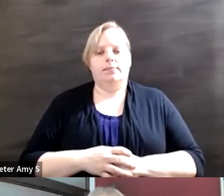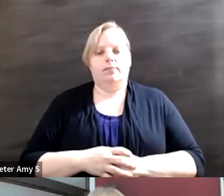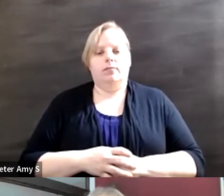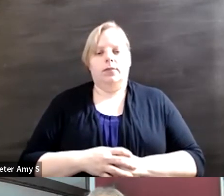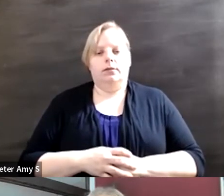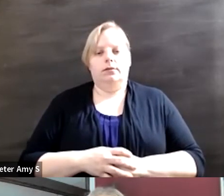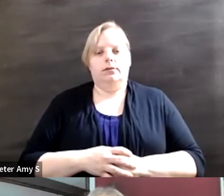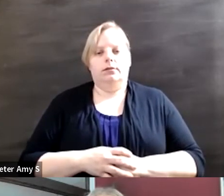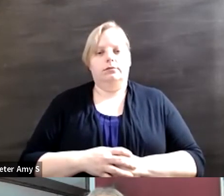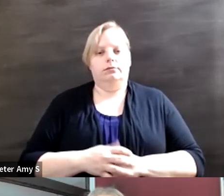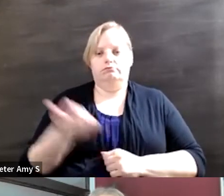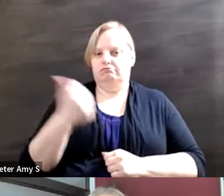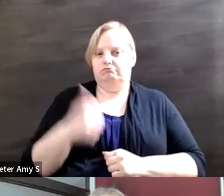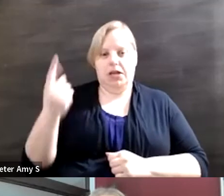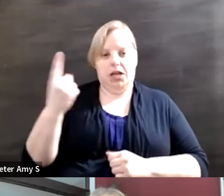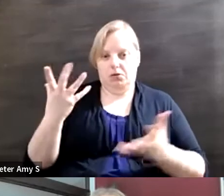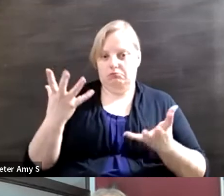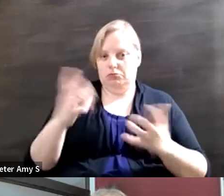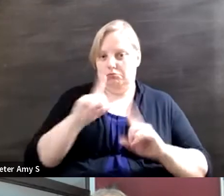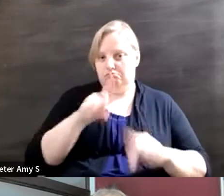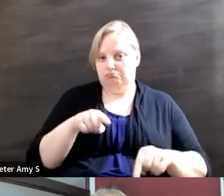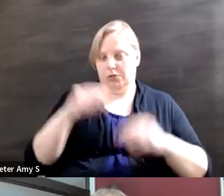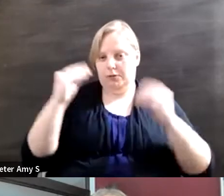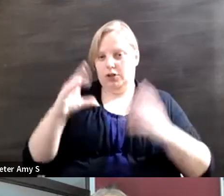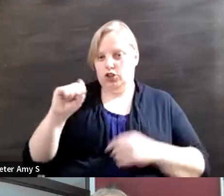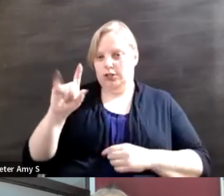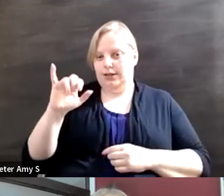Any speaker wants to jump in, Professor Stein, would you like to go first?